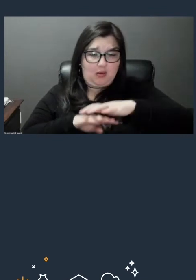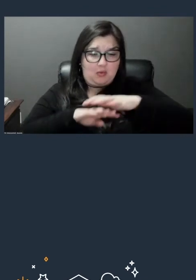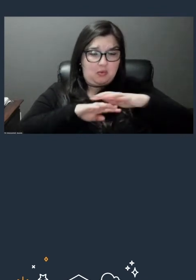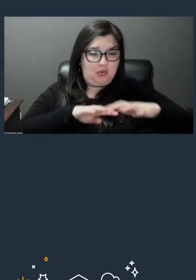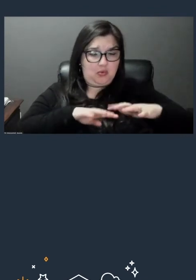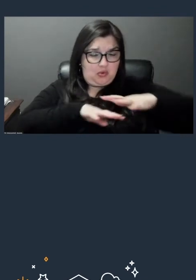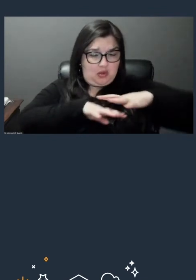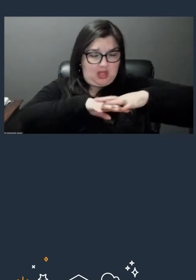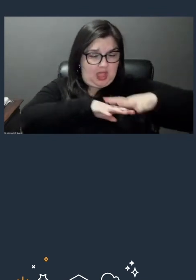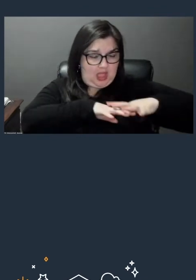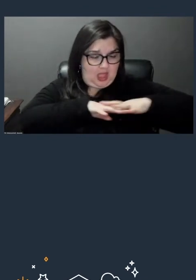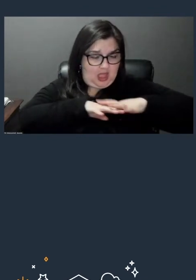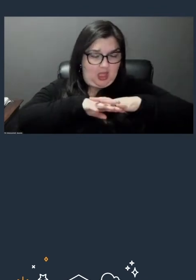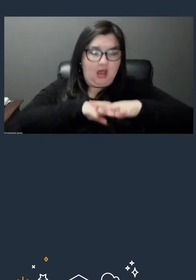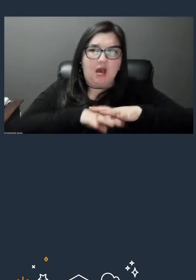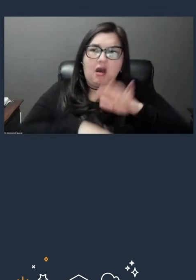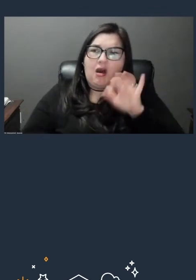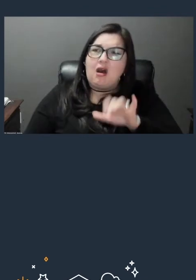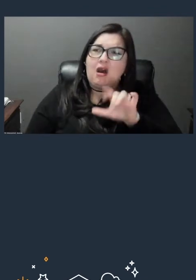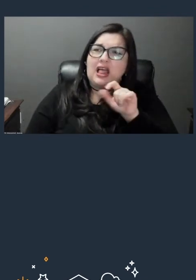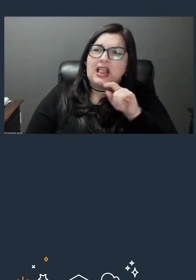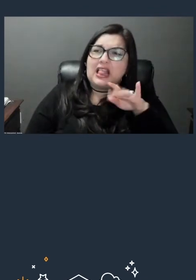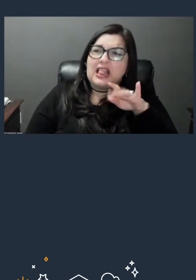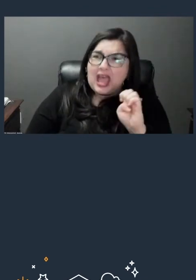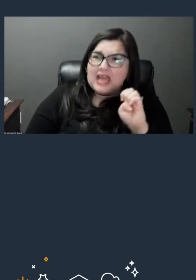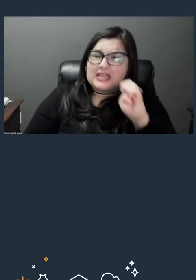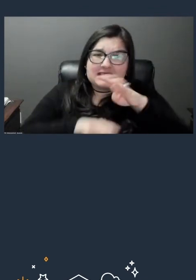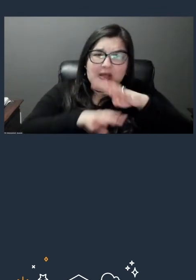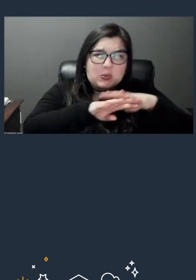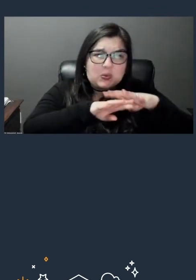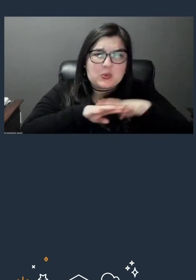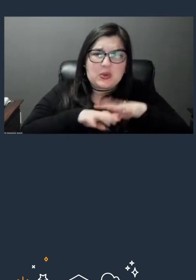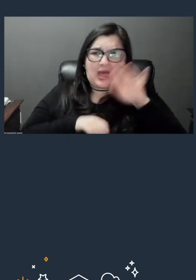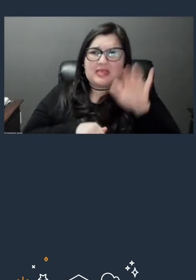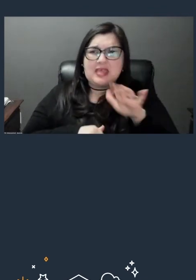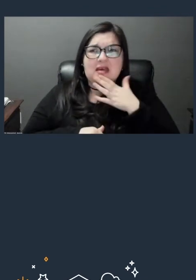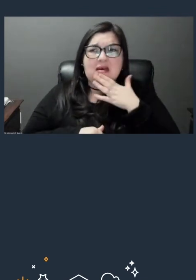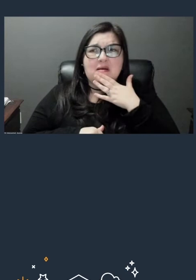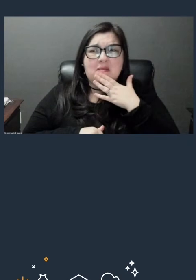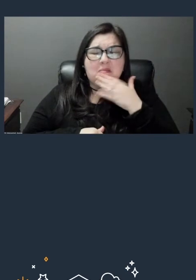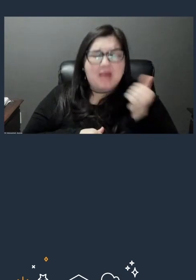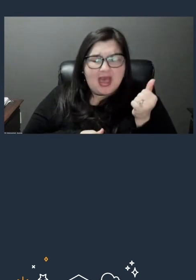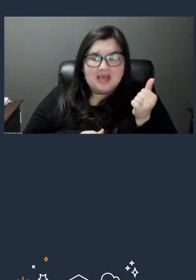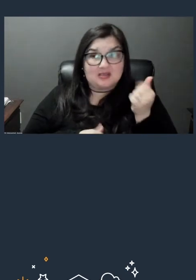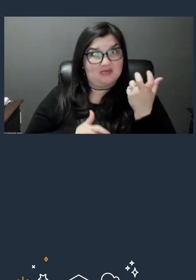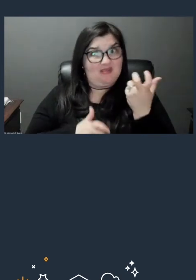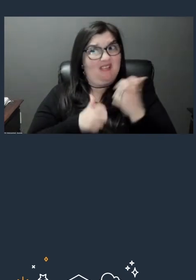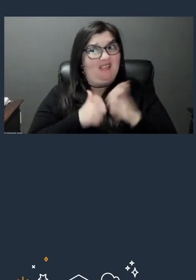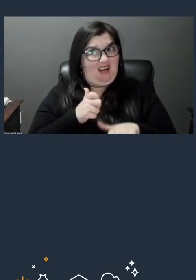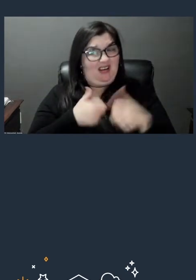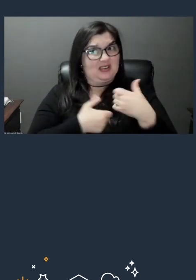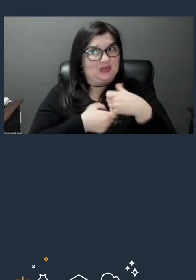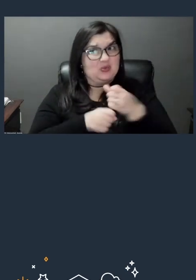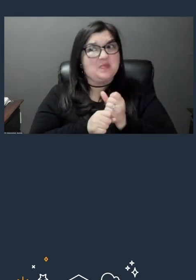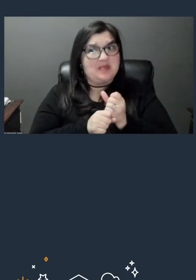Those lattice stuff on the pie, those are very hard to do. Yeah. Oh, that sounds wonderful.